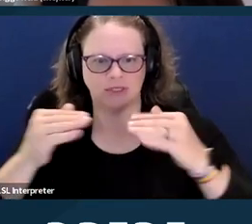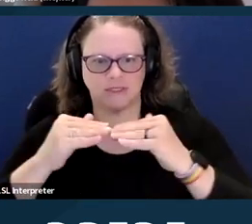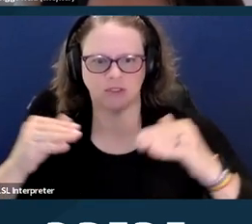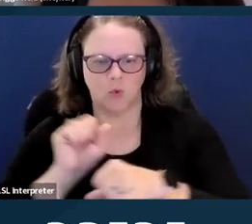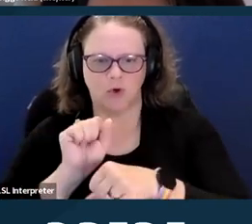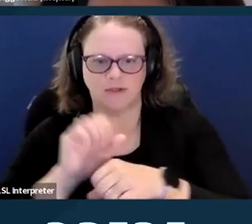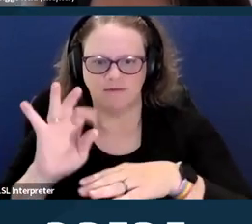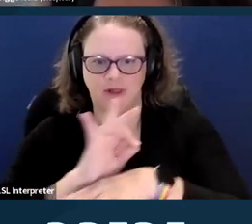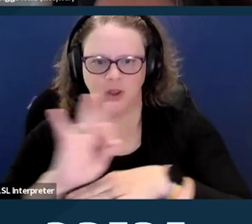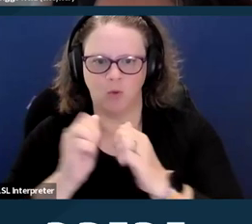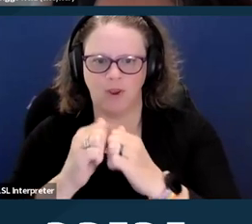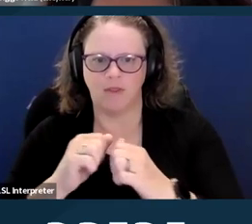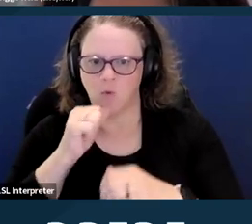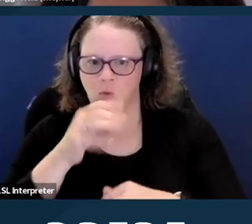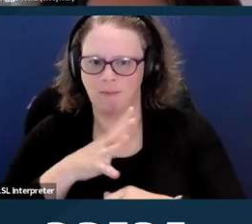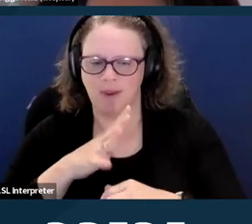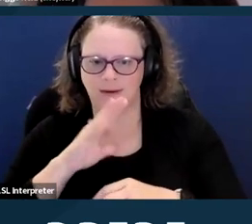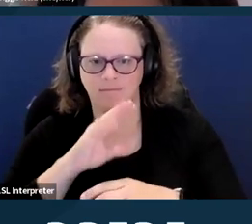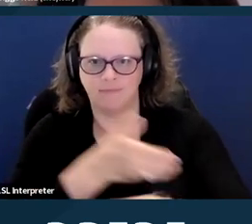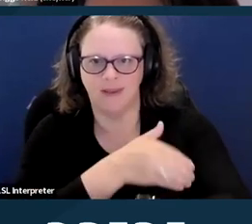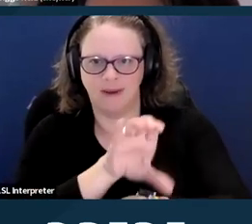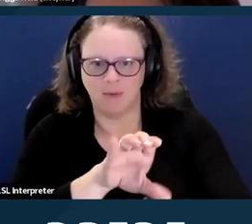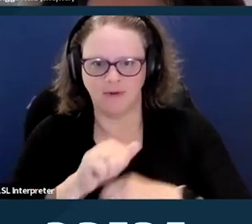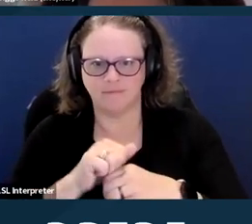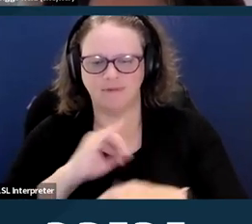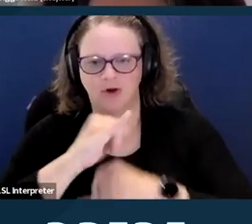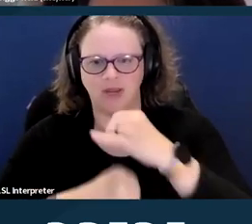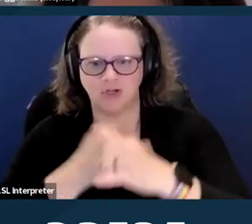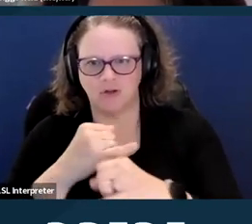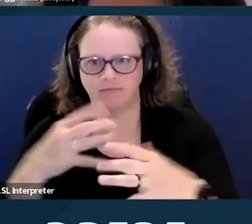As visual description, I am a 26-year-old East Asian woman